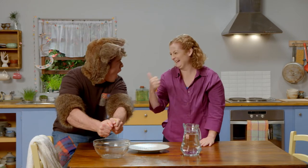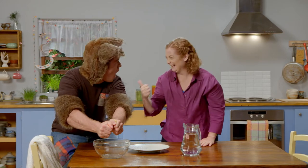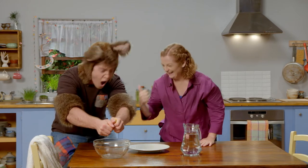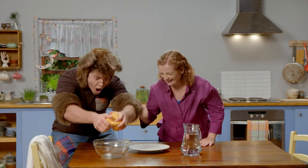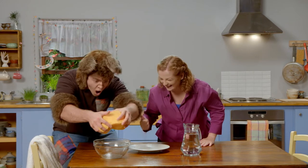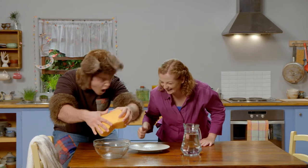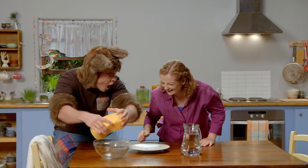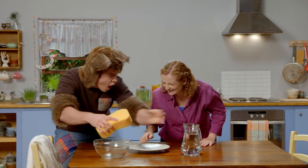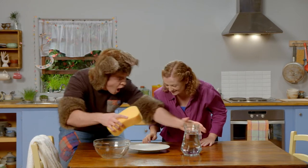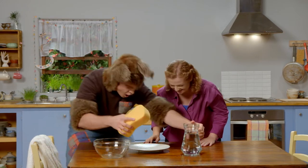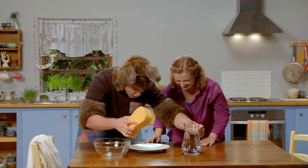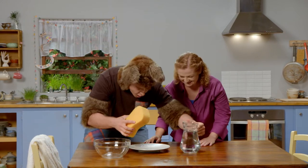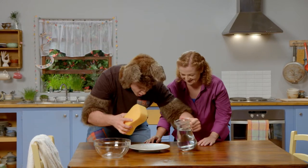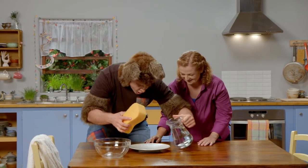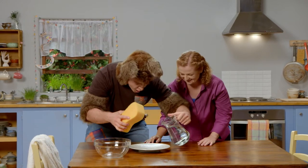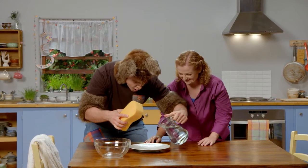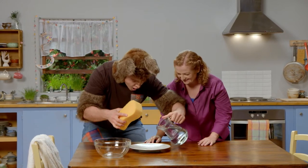and there it is. Oh!